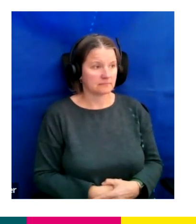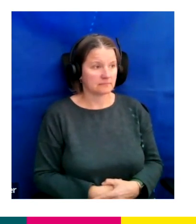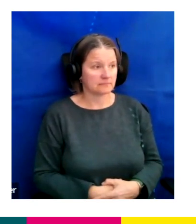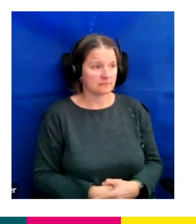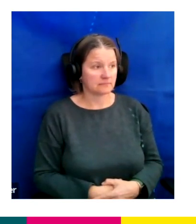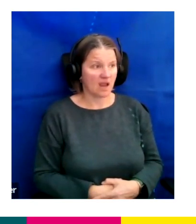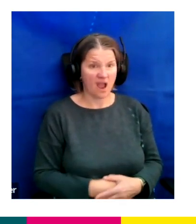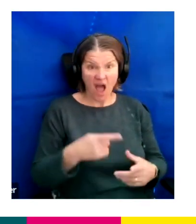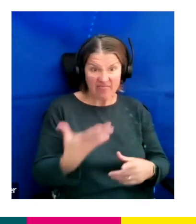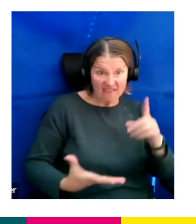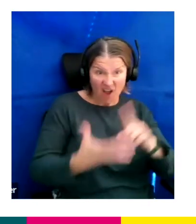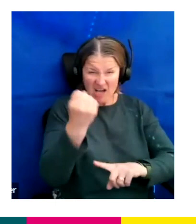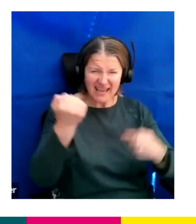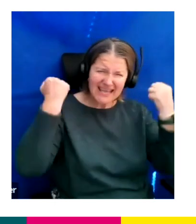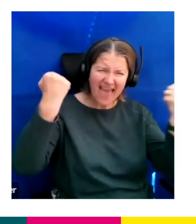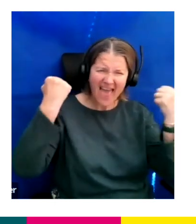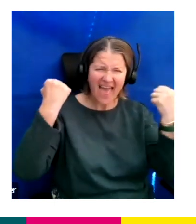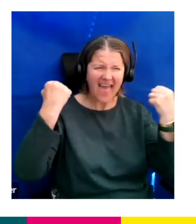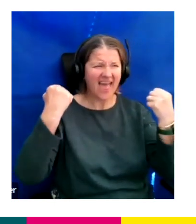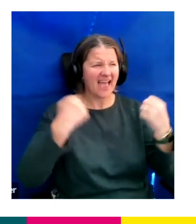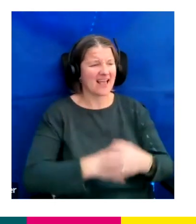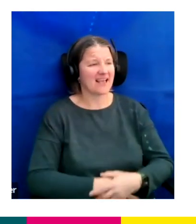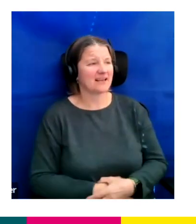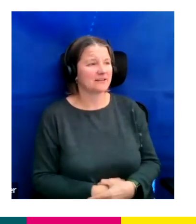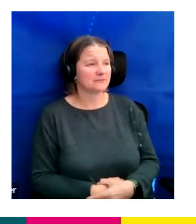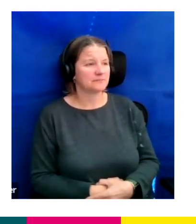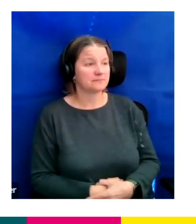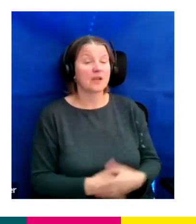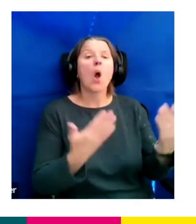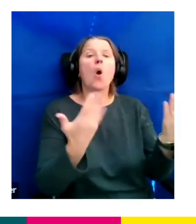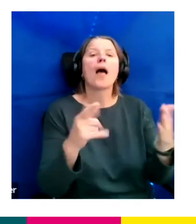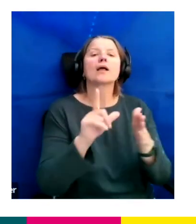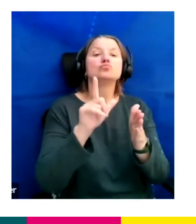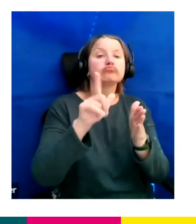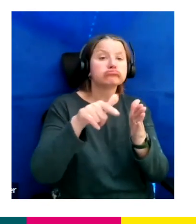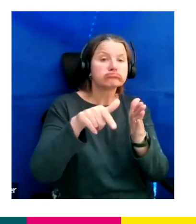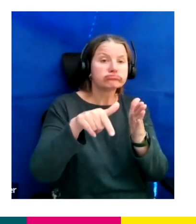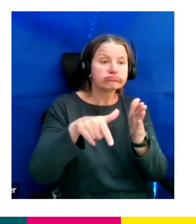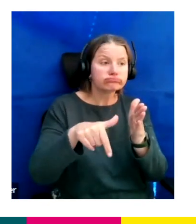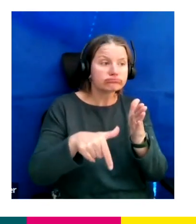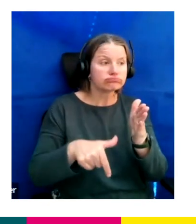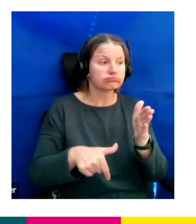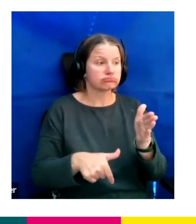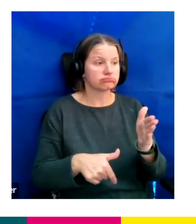“It’s criminal barrister Judge Rinder.”